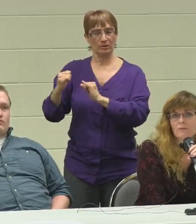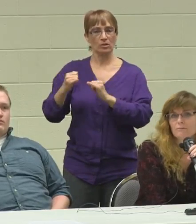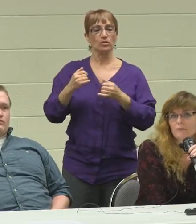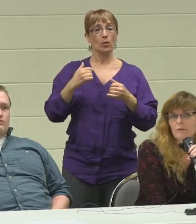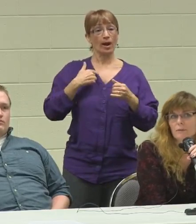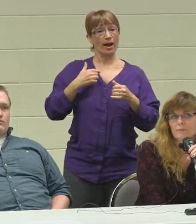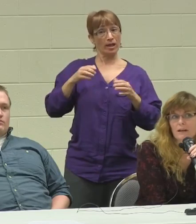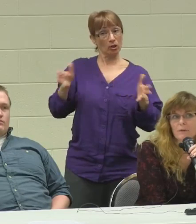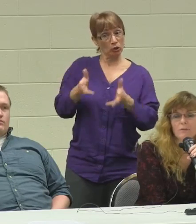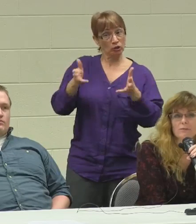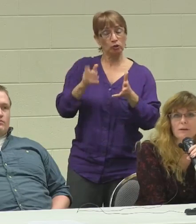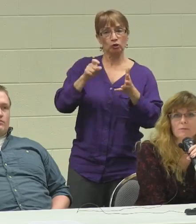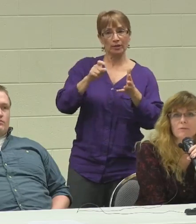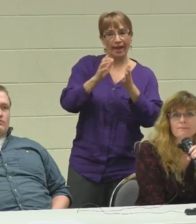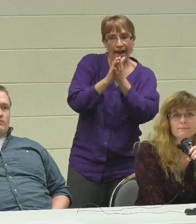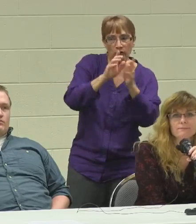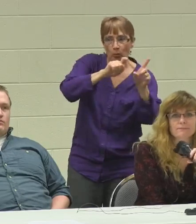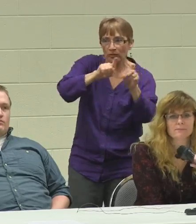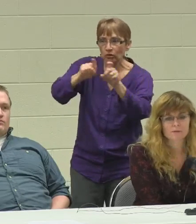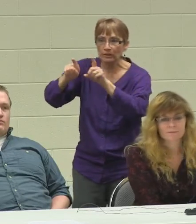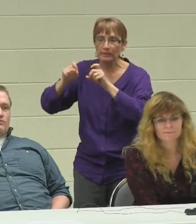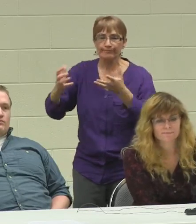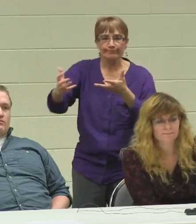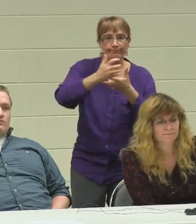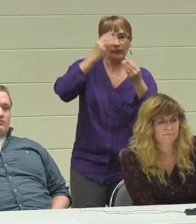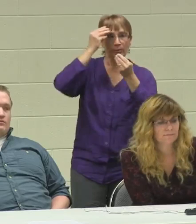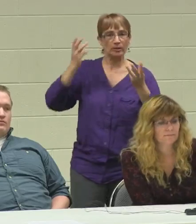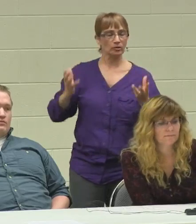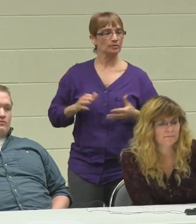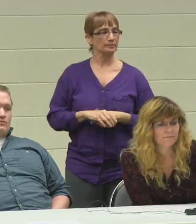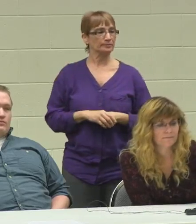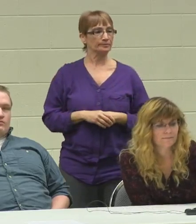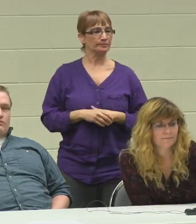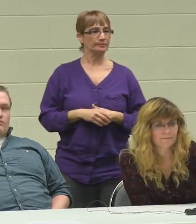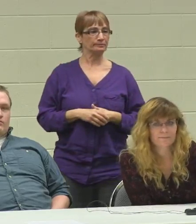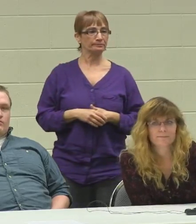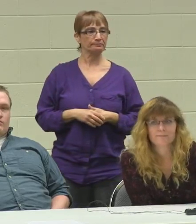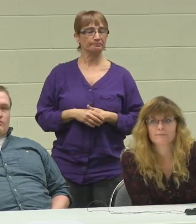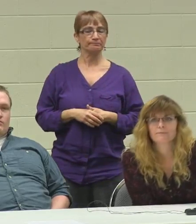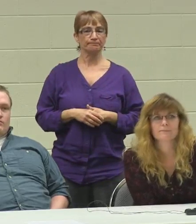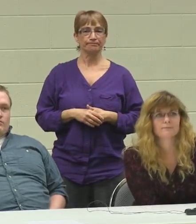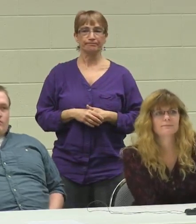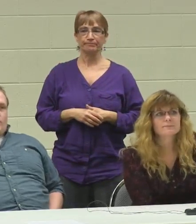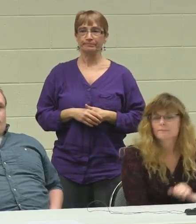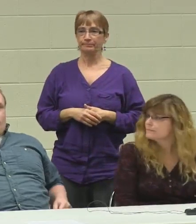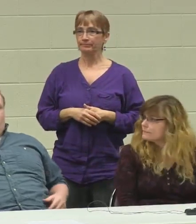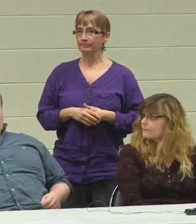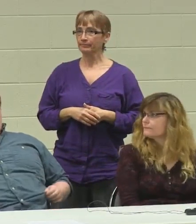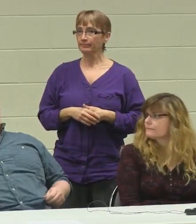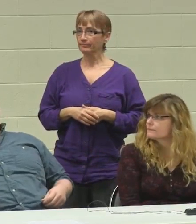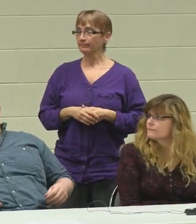from as many people as possible.